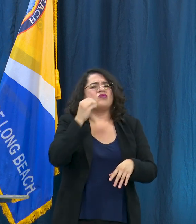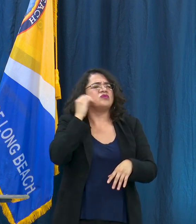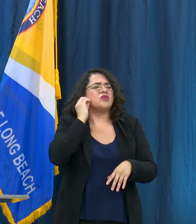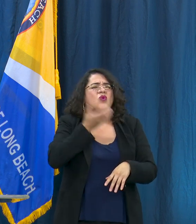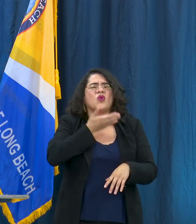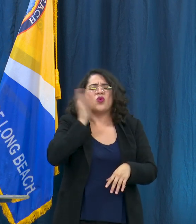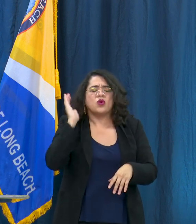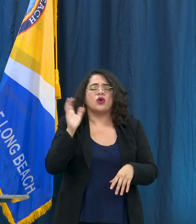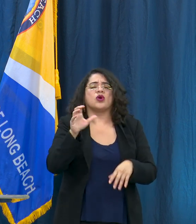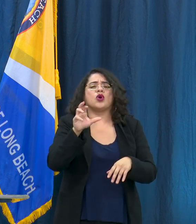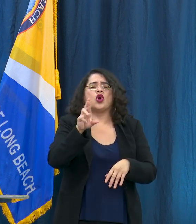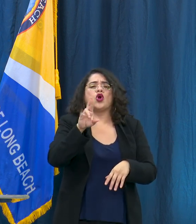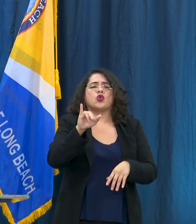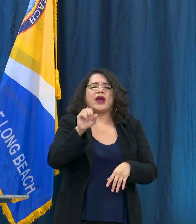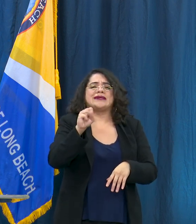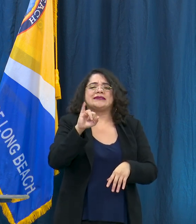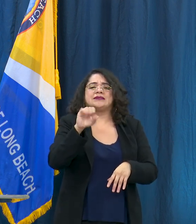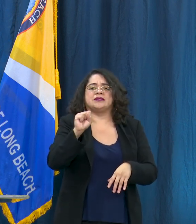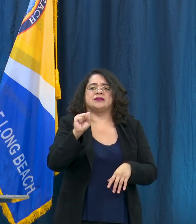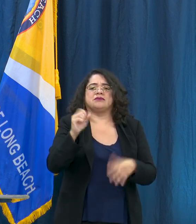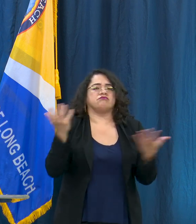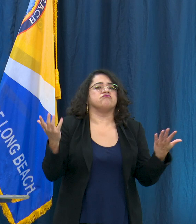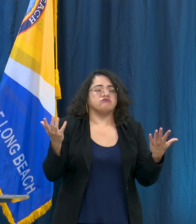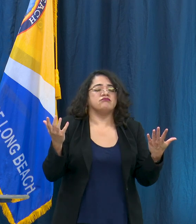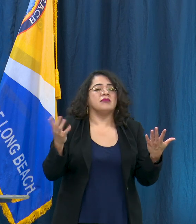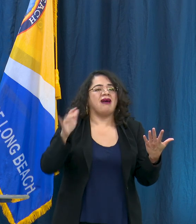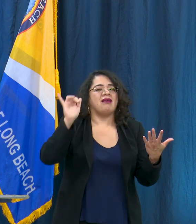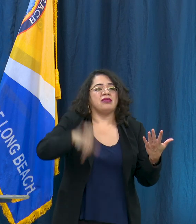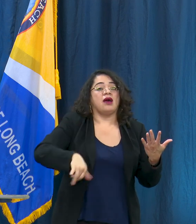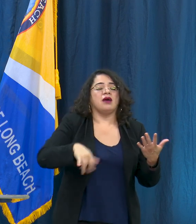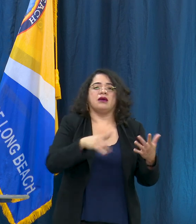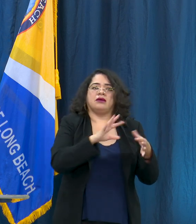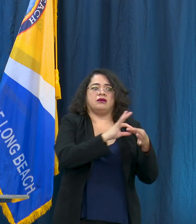exponentially worse because of now the unemployment rate and the economy that